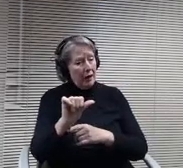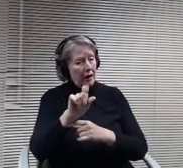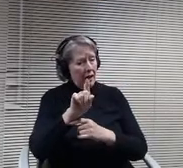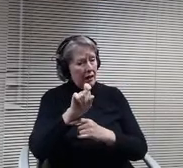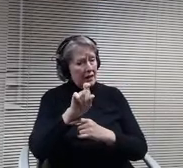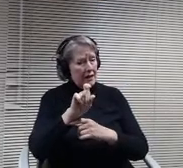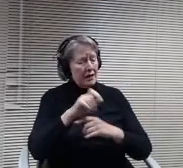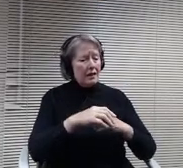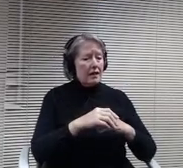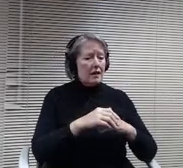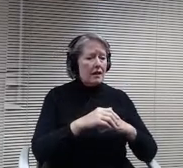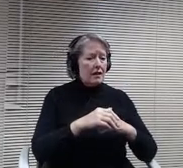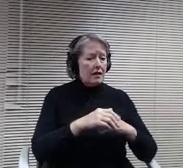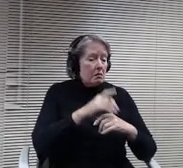Check up for conversation.